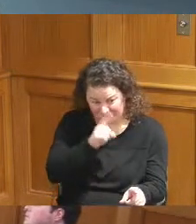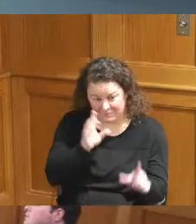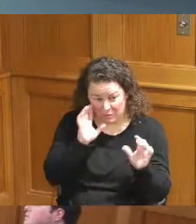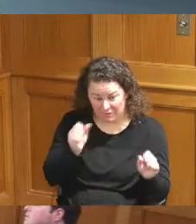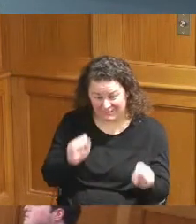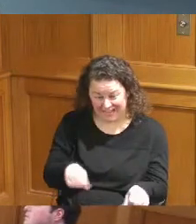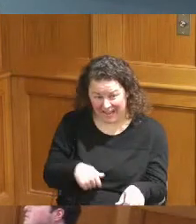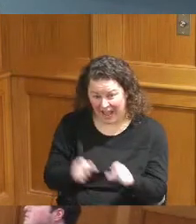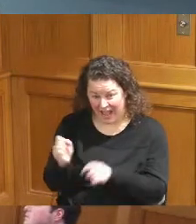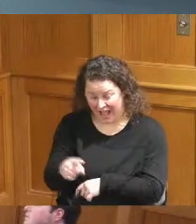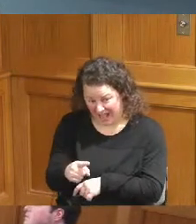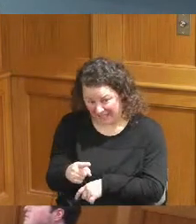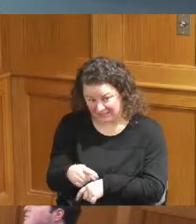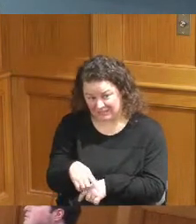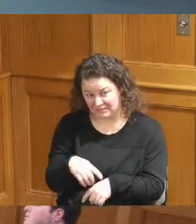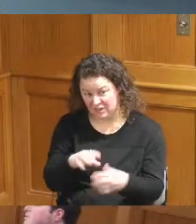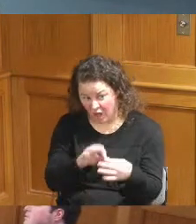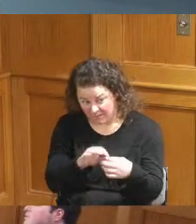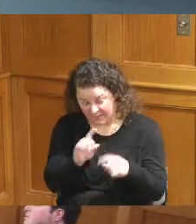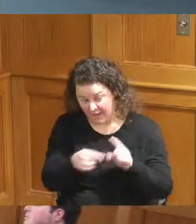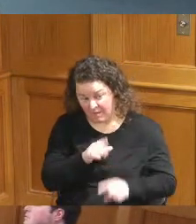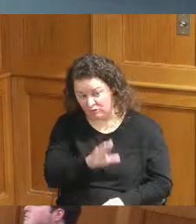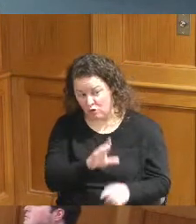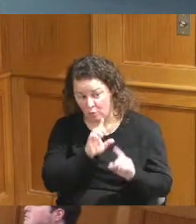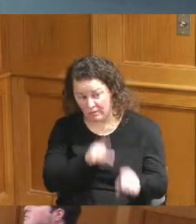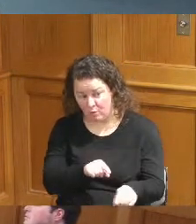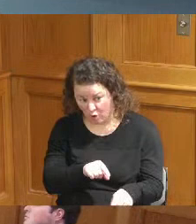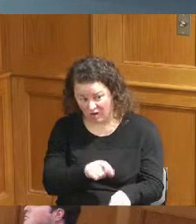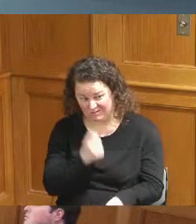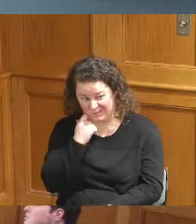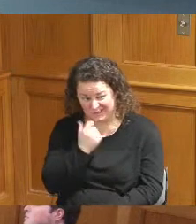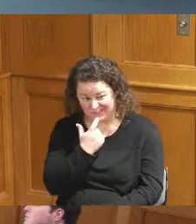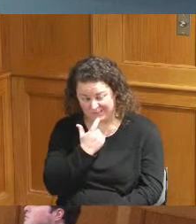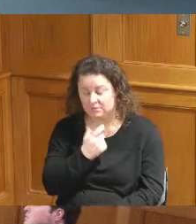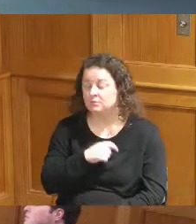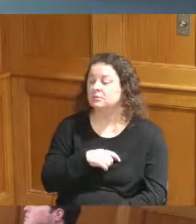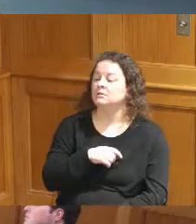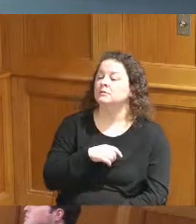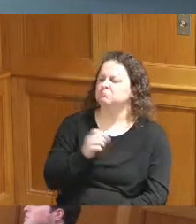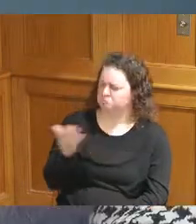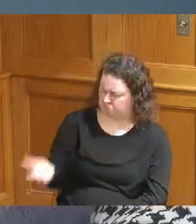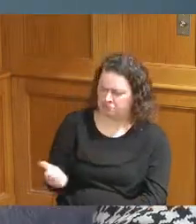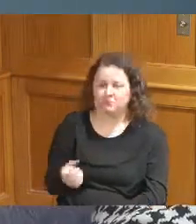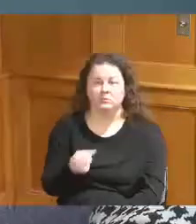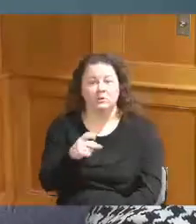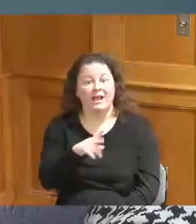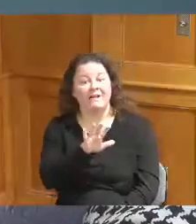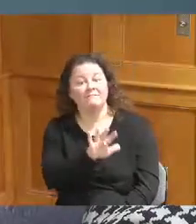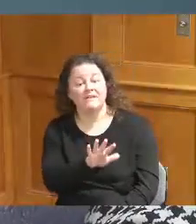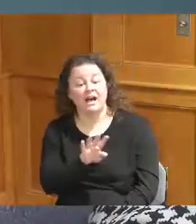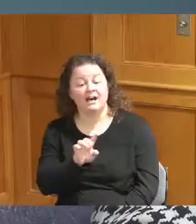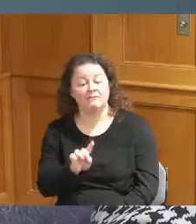about what you had said in your report as far as a 513Relief bus specifically for me the housing